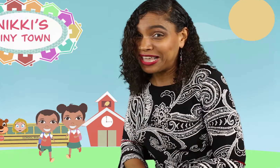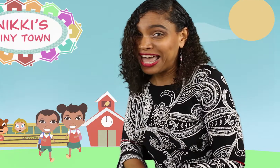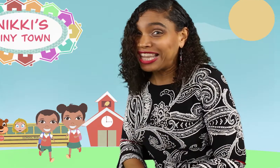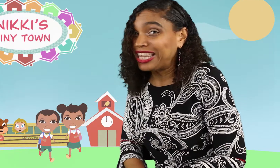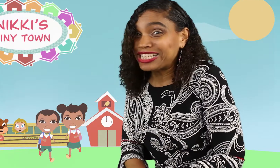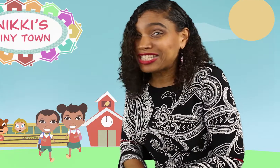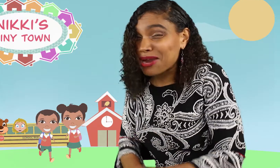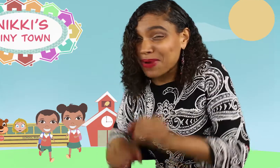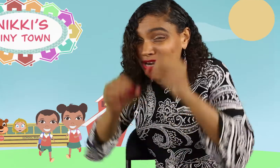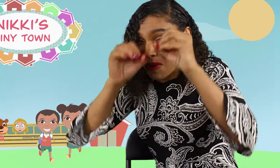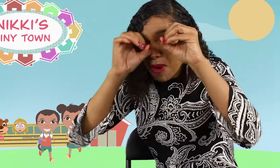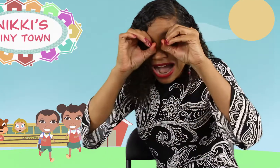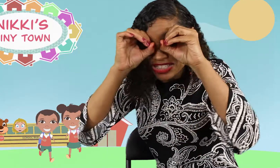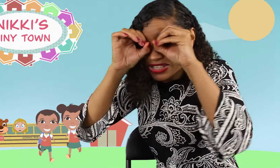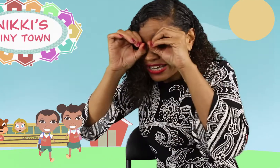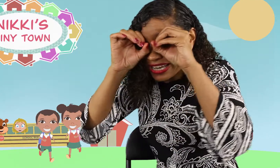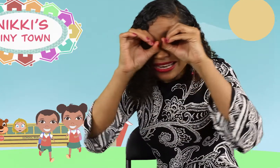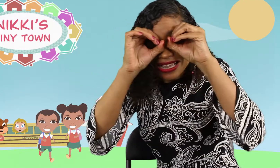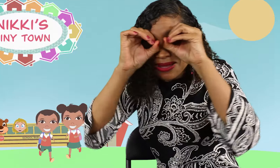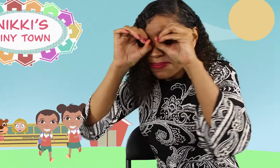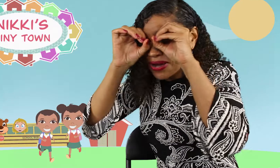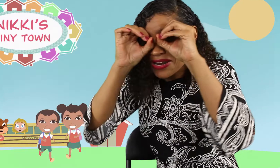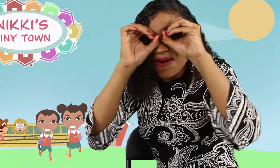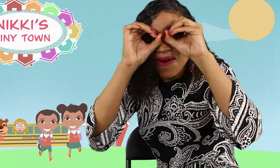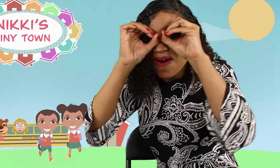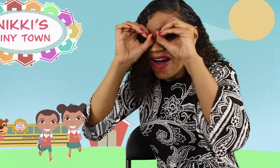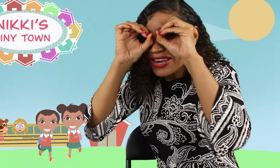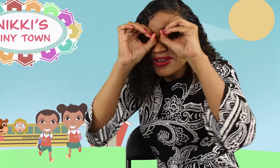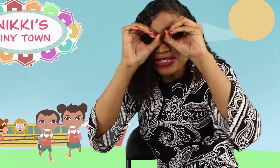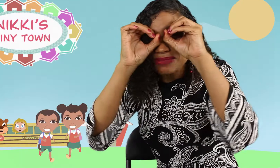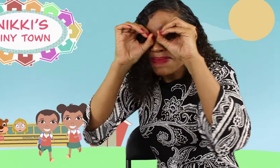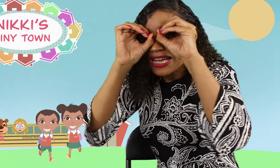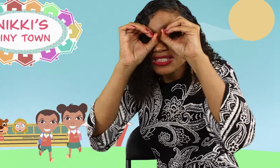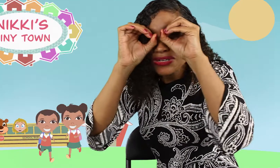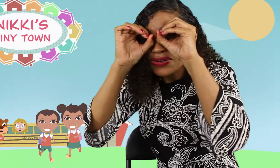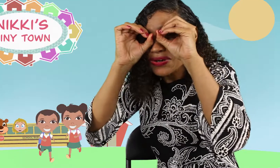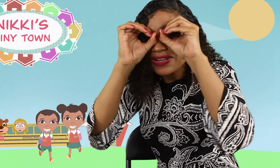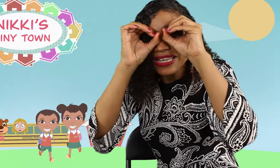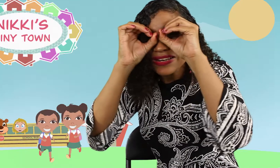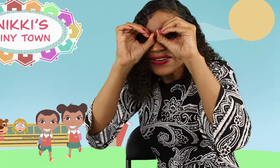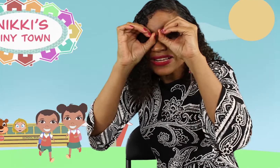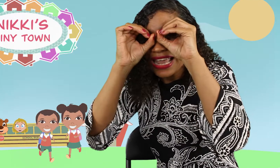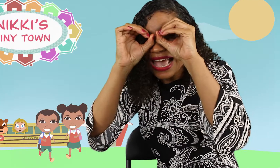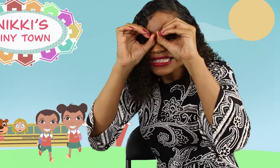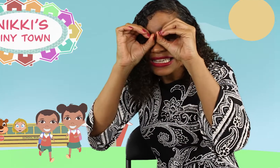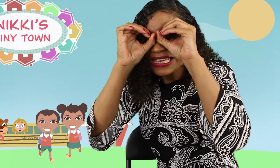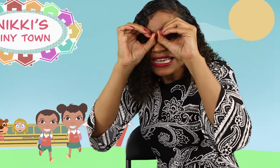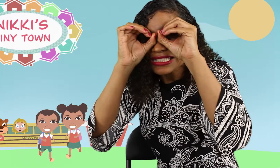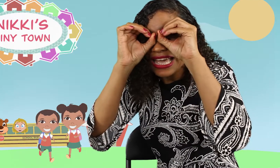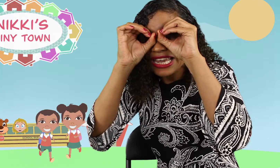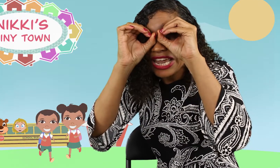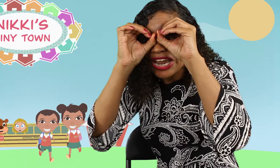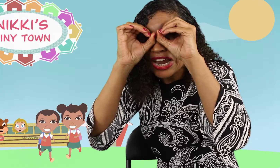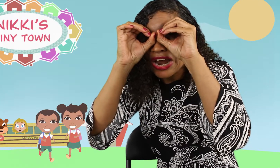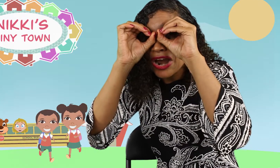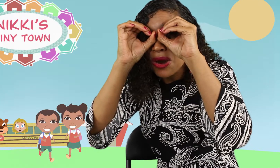Let's get ready to watch it. Put on your special little glasses.